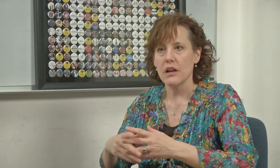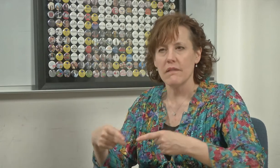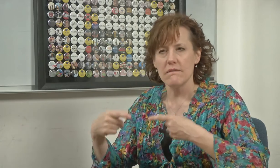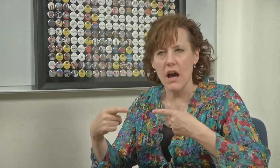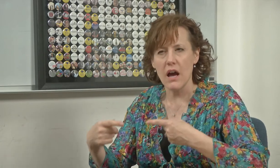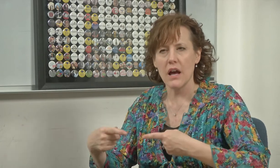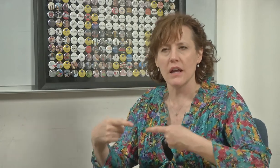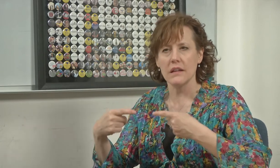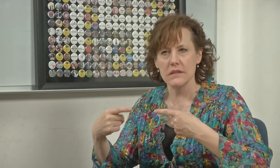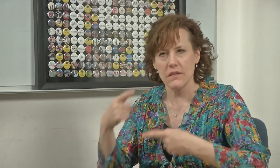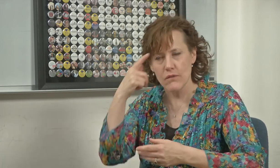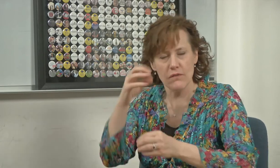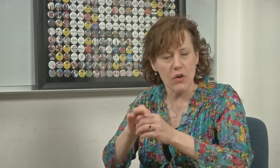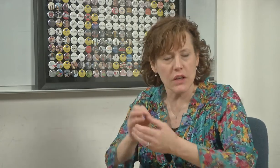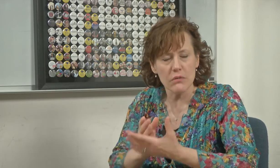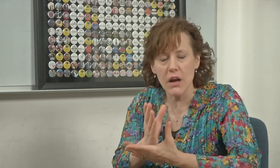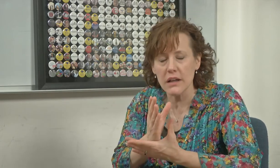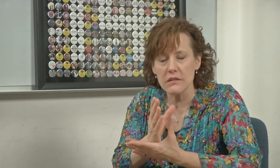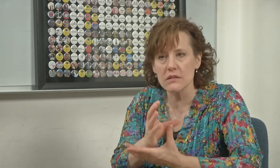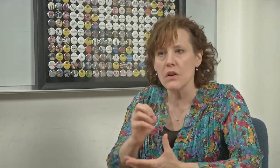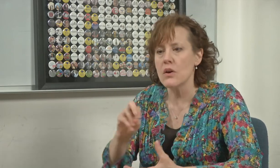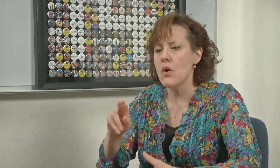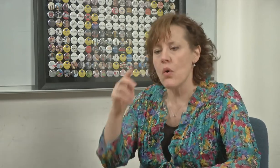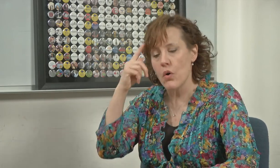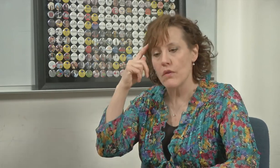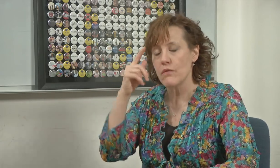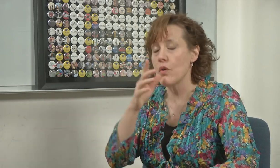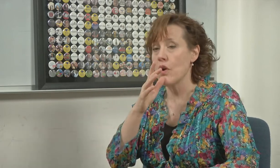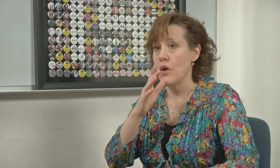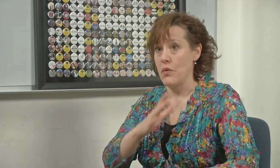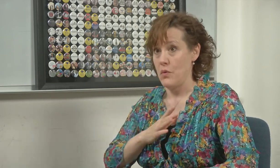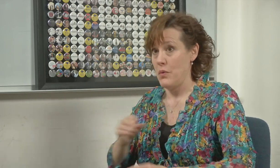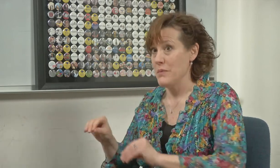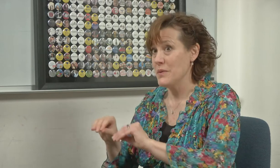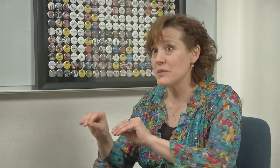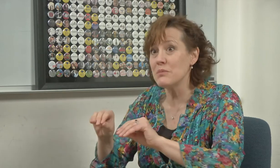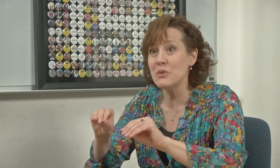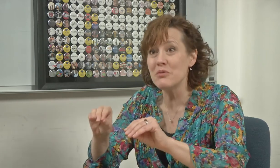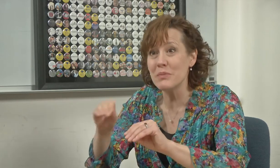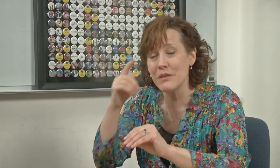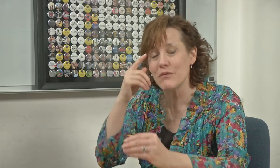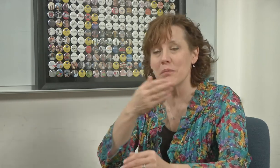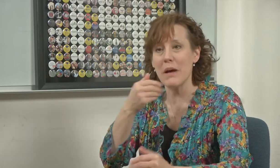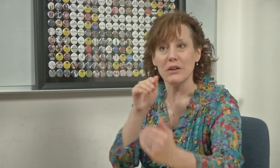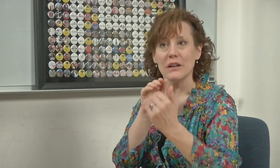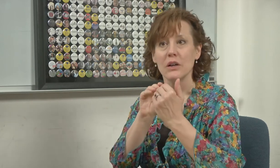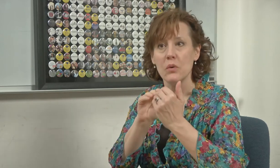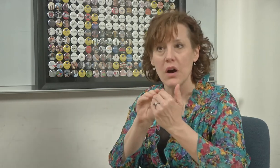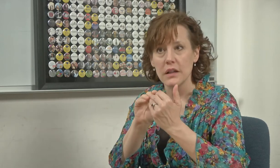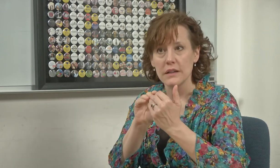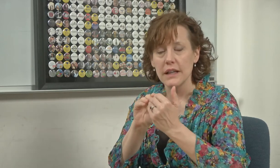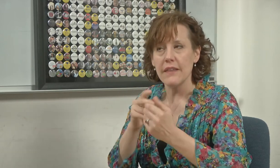struggling for voting rights or the women's movement for the equality.